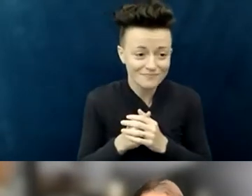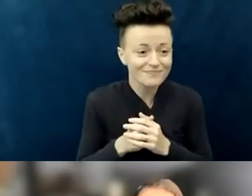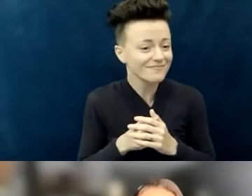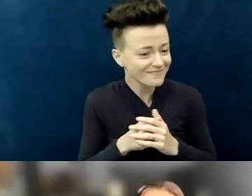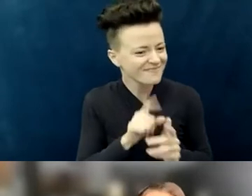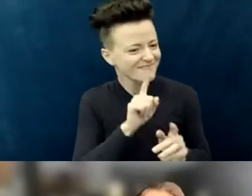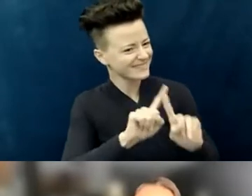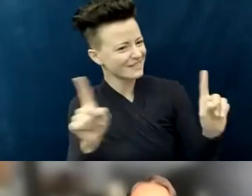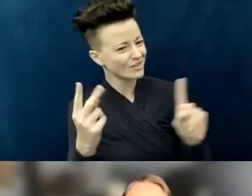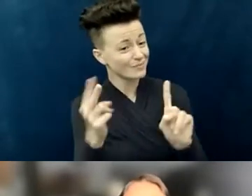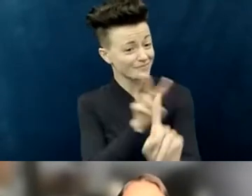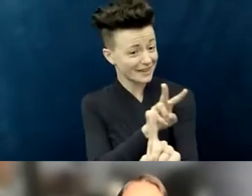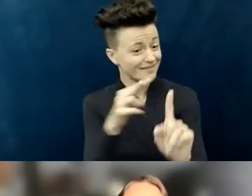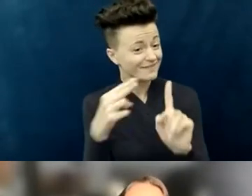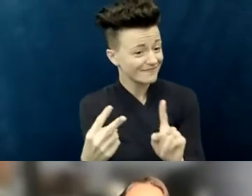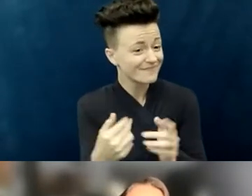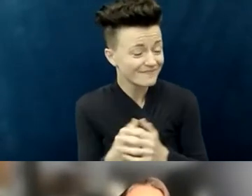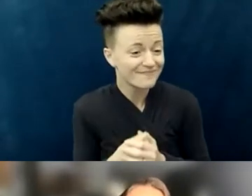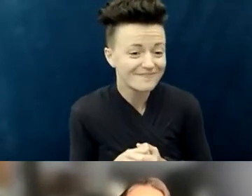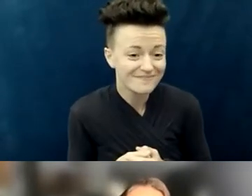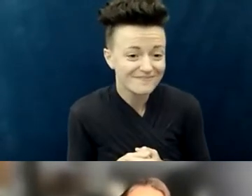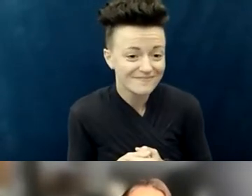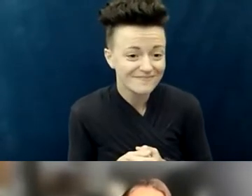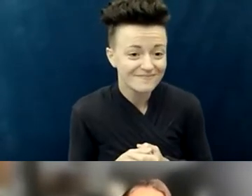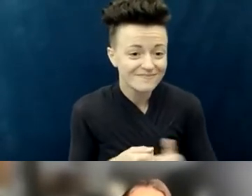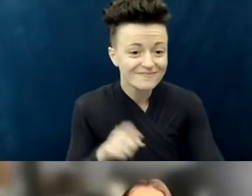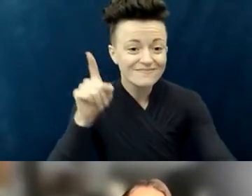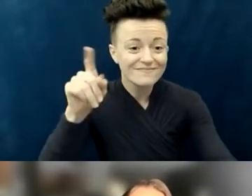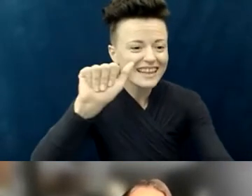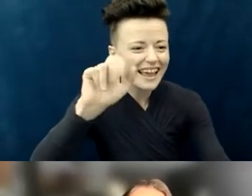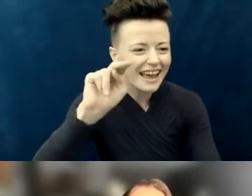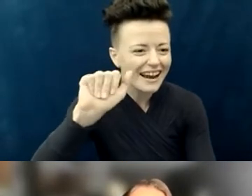of many of his congregants. Yeah, Vinnie, thank you; thank you for sharing